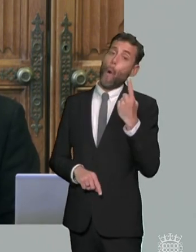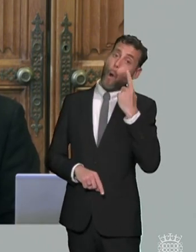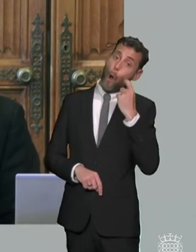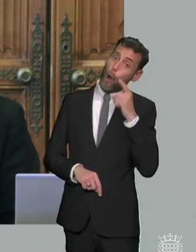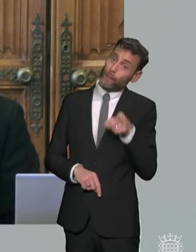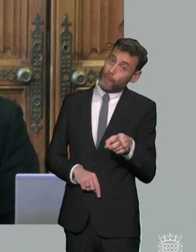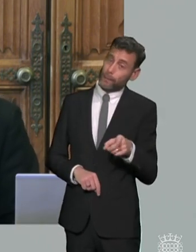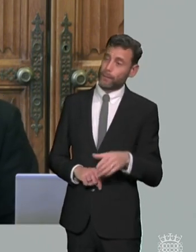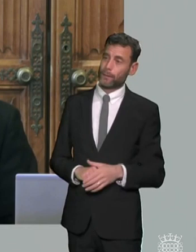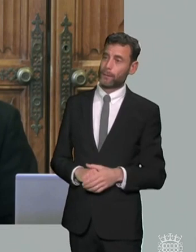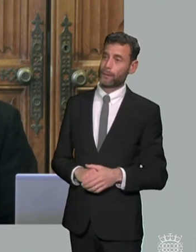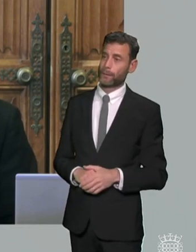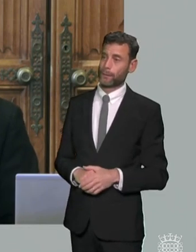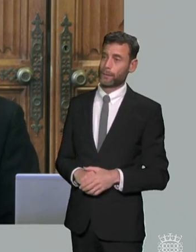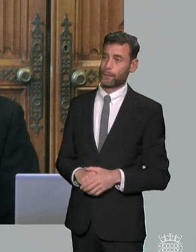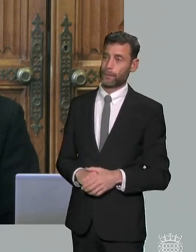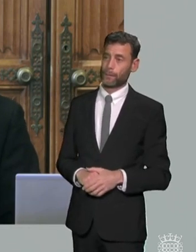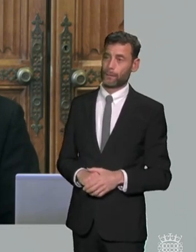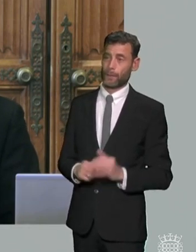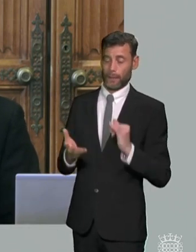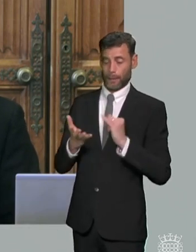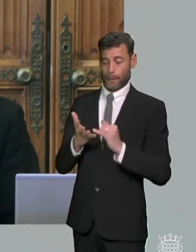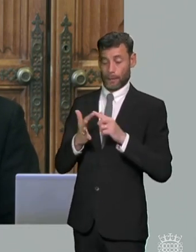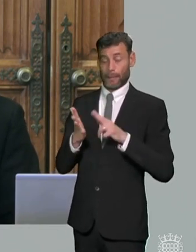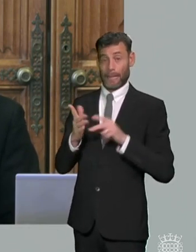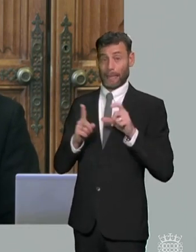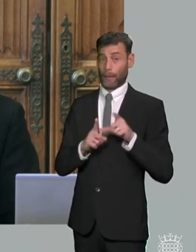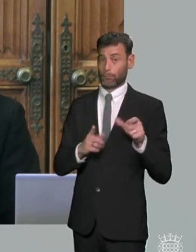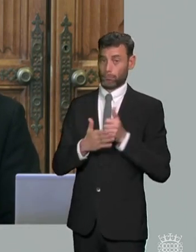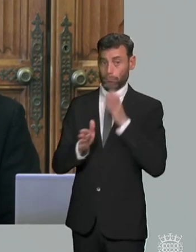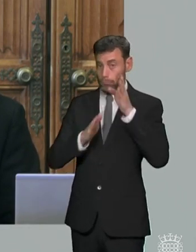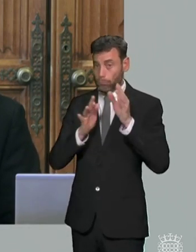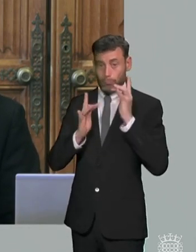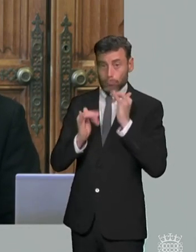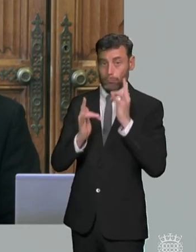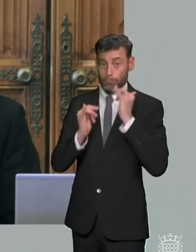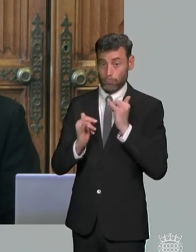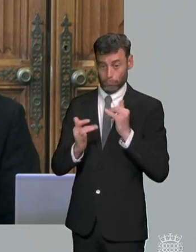effectiveness of send provision features prominently and the e-i-e-i-f makes it clear